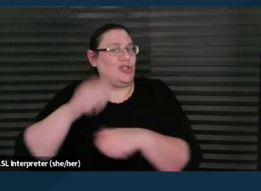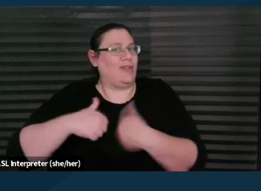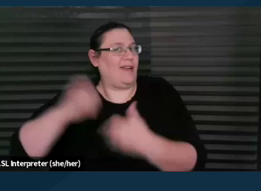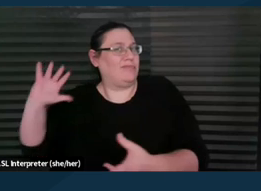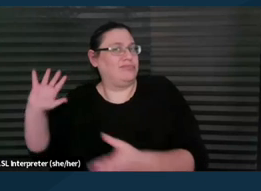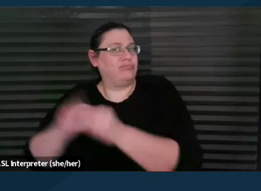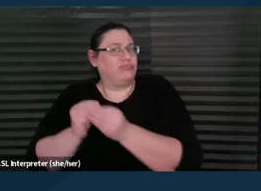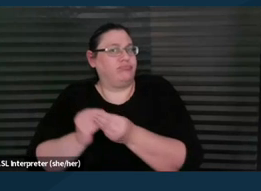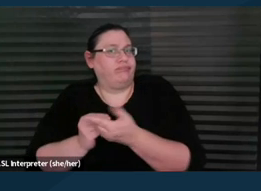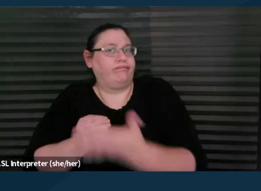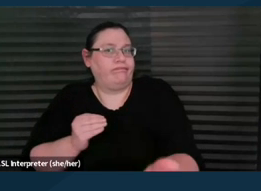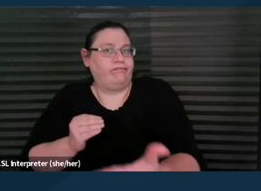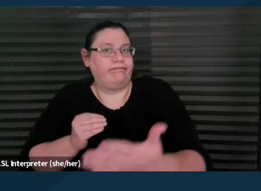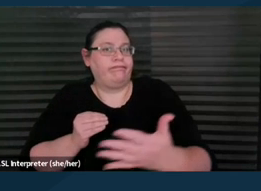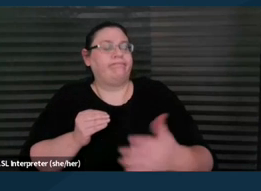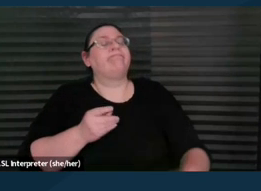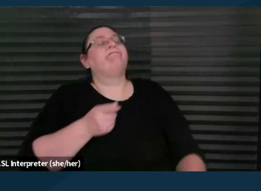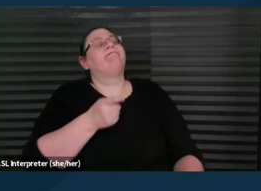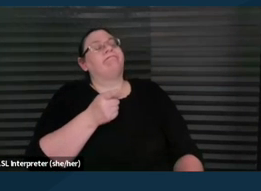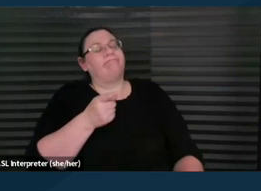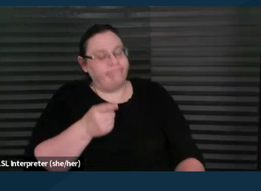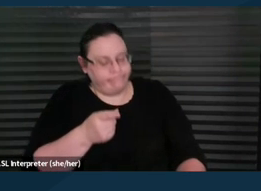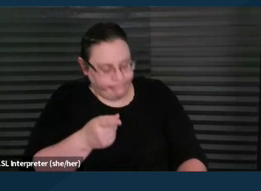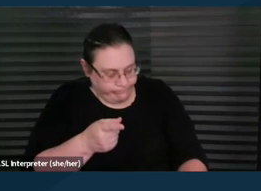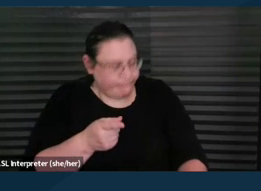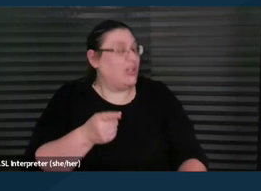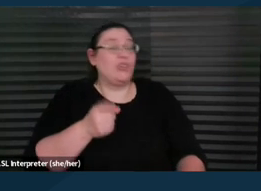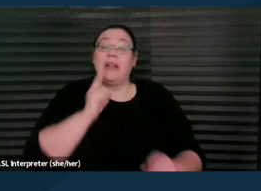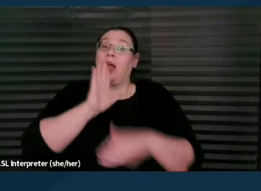Yeah, I mean, I think that's at the heart of what all of us here in the PTI are doing